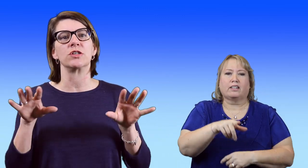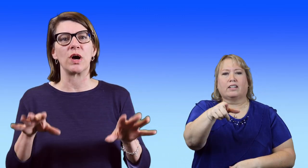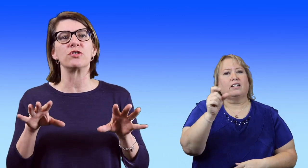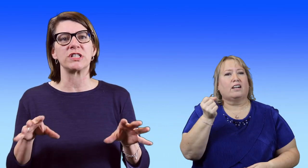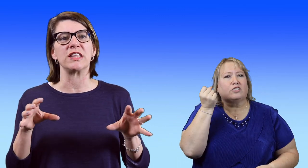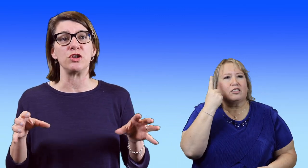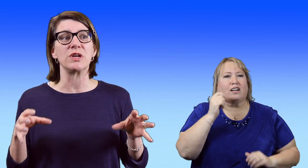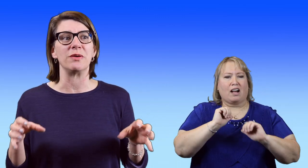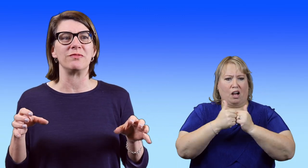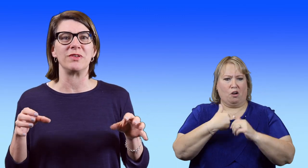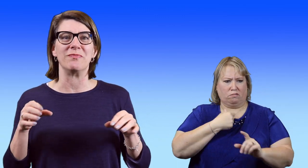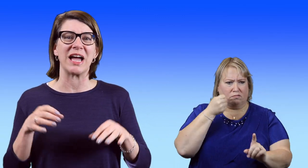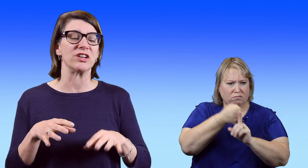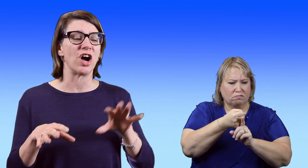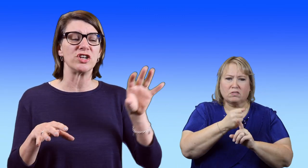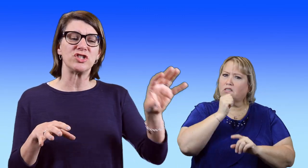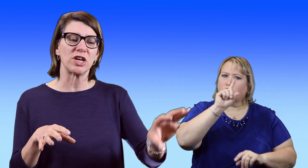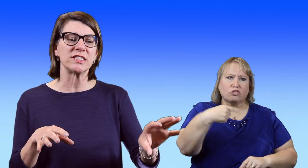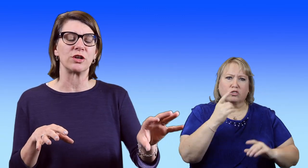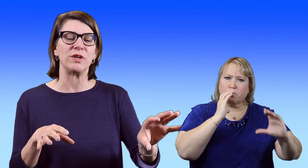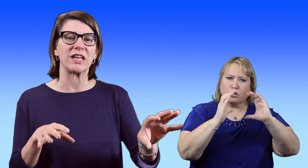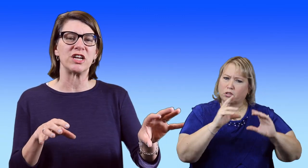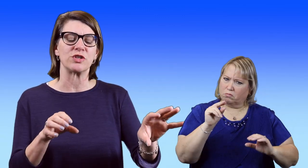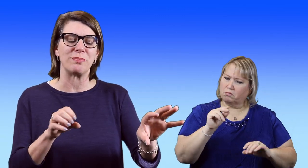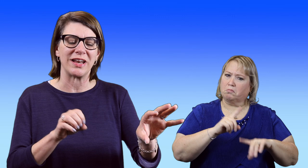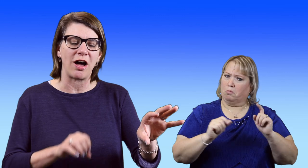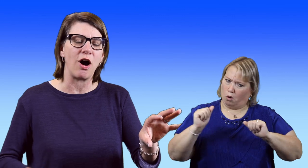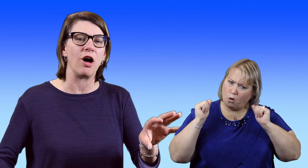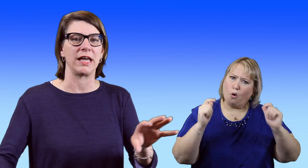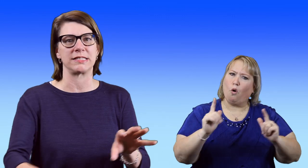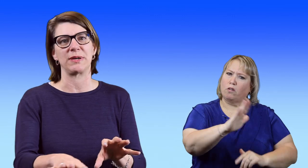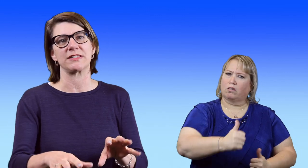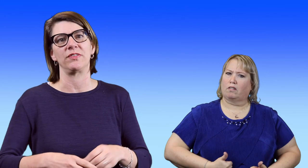So understand that you can impact not just the communication but all aspects of life.